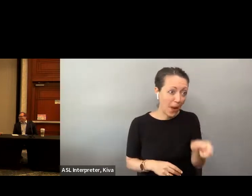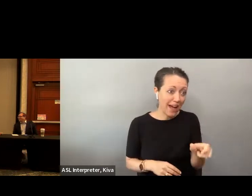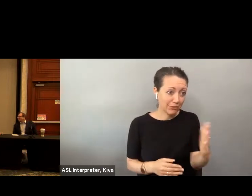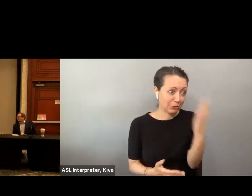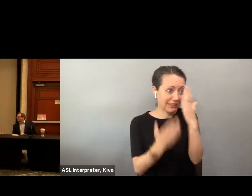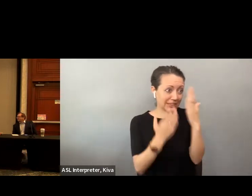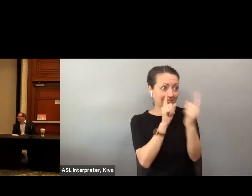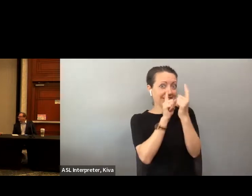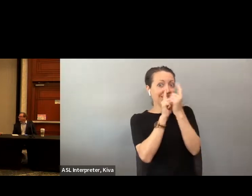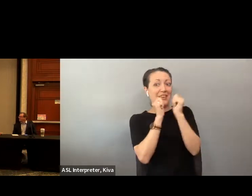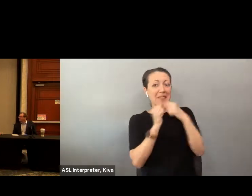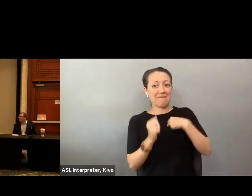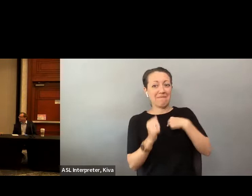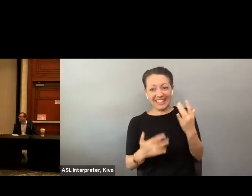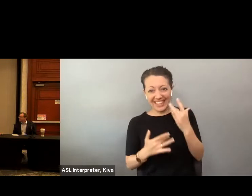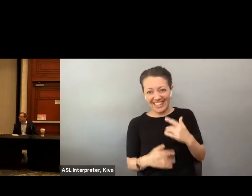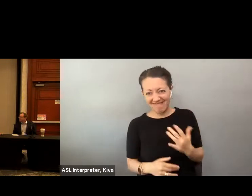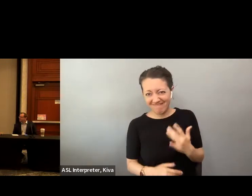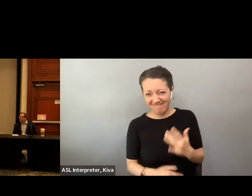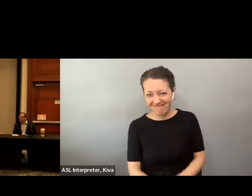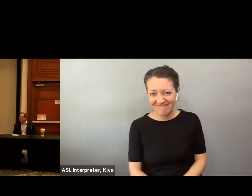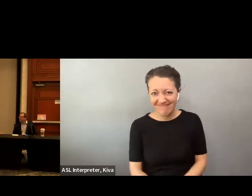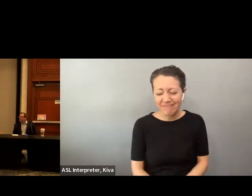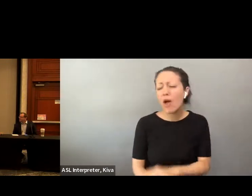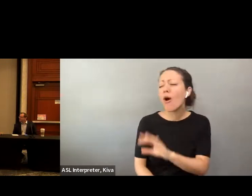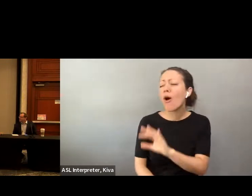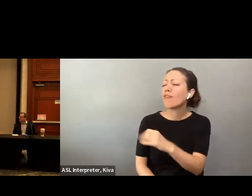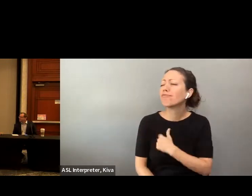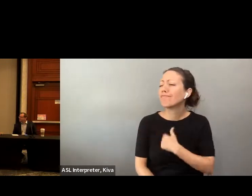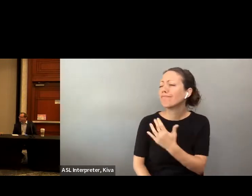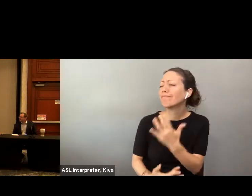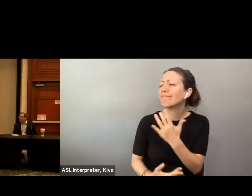'm actually sick right now. I think you dodged a bullet. Is it improved access? Thank you. Next I'll ask some of our online panelists introduce himself. I believe we have Michelle Bishop with us Didn't have sit in a room with me today.